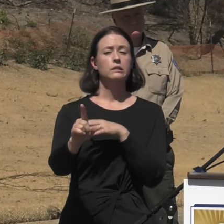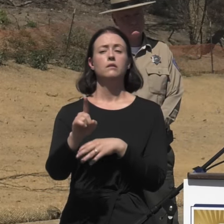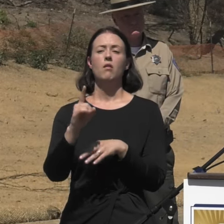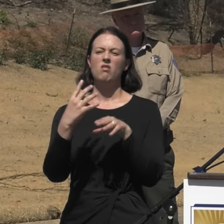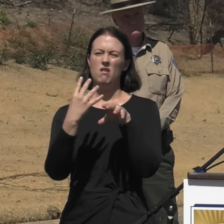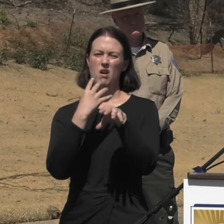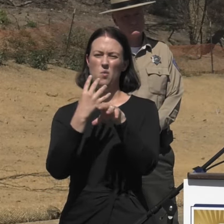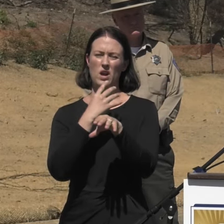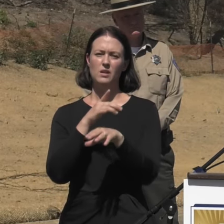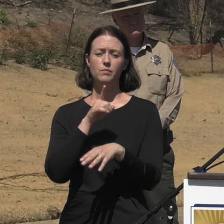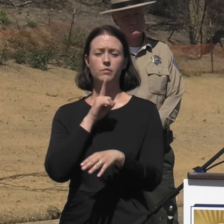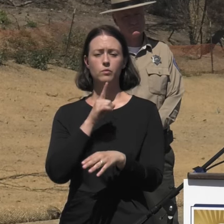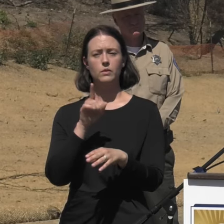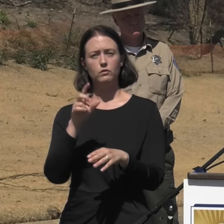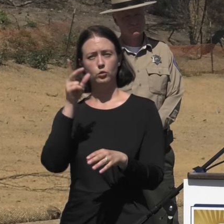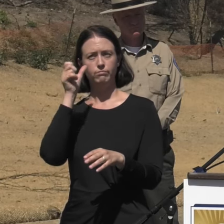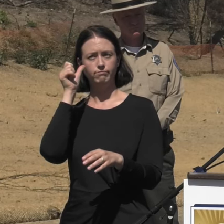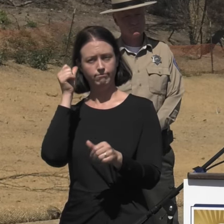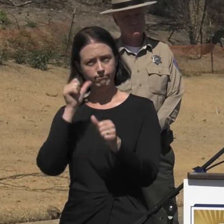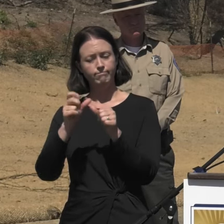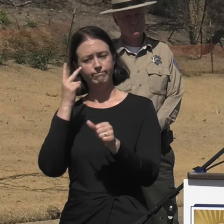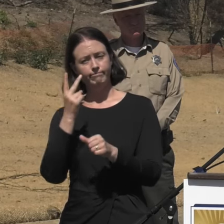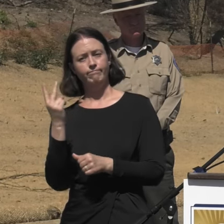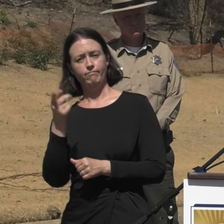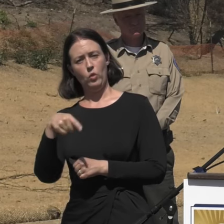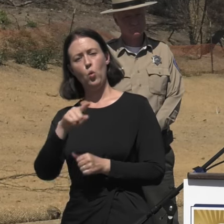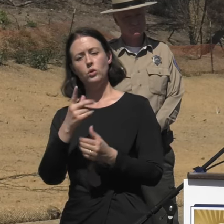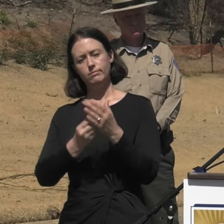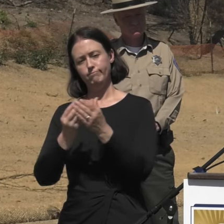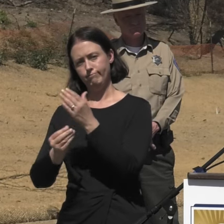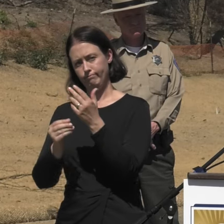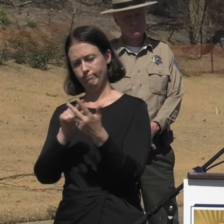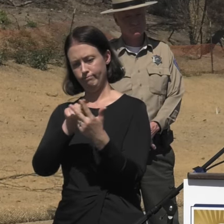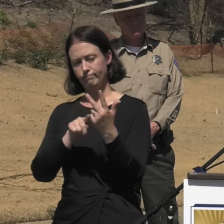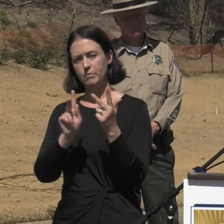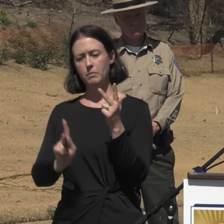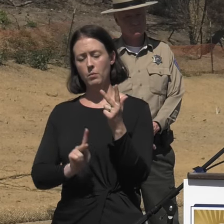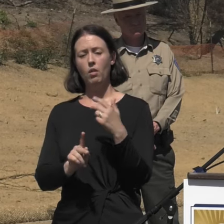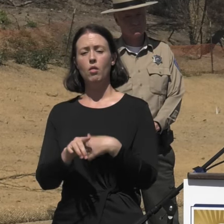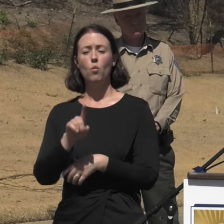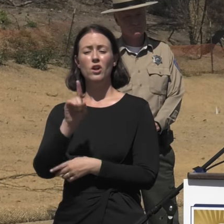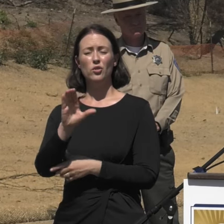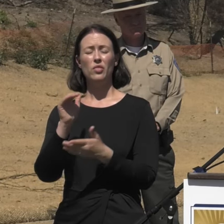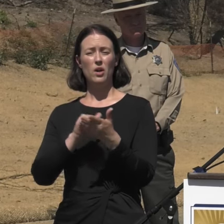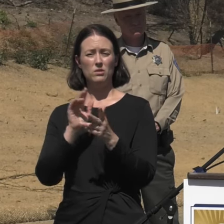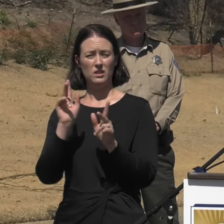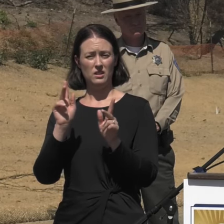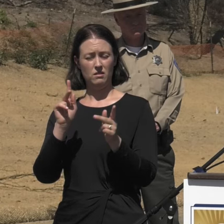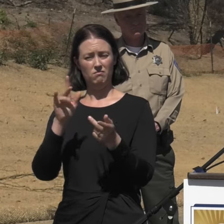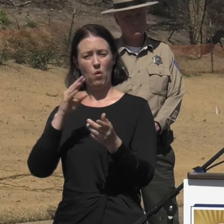passed during this event. 1,500 structures damaged or destroyed in the LA County area,